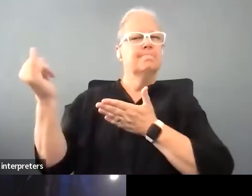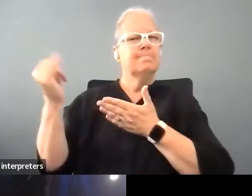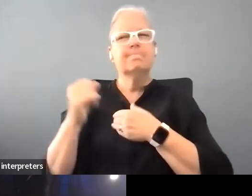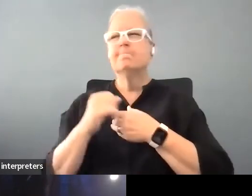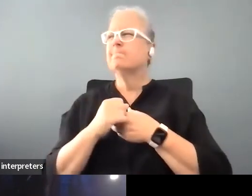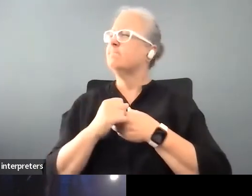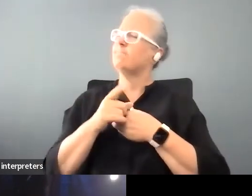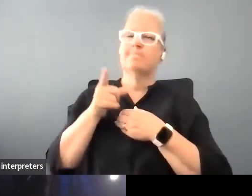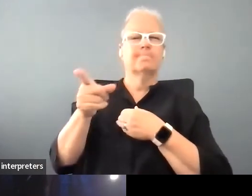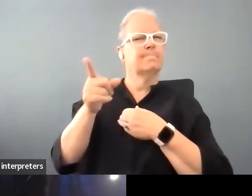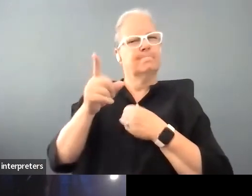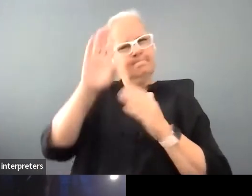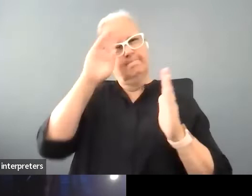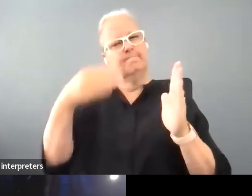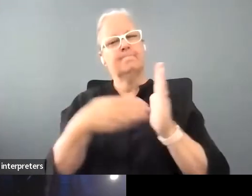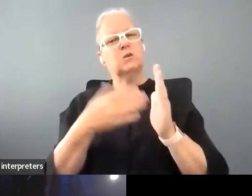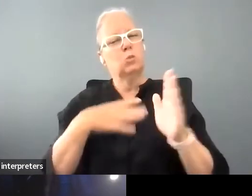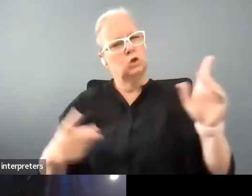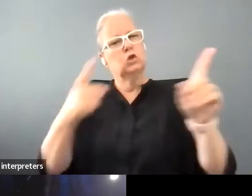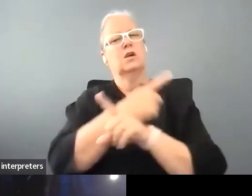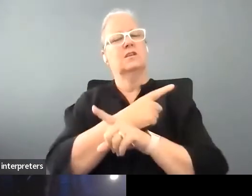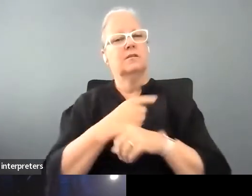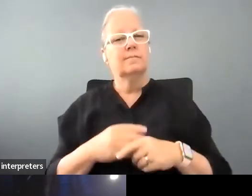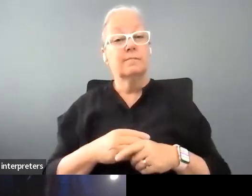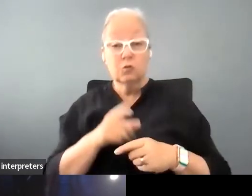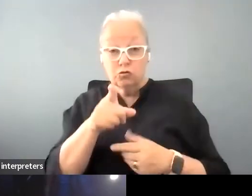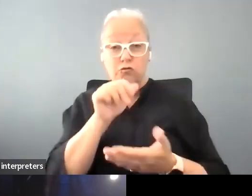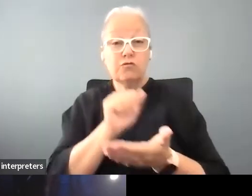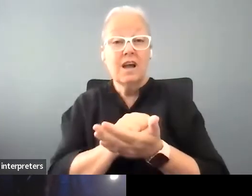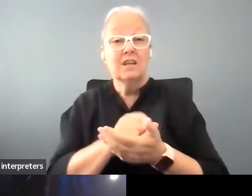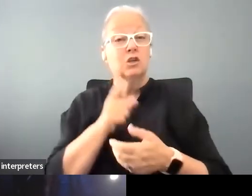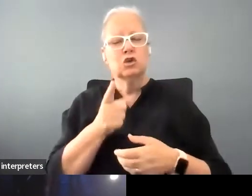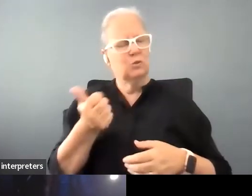things. Absolutely because she was so she was such an intelligent woman wasn't she, I mean I